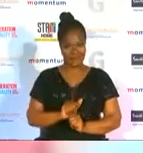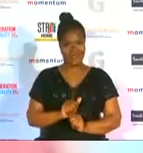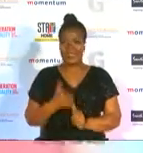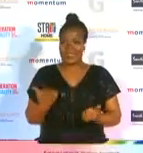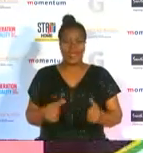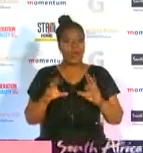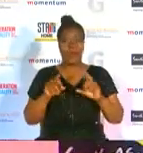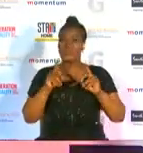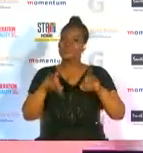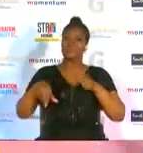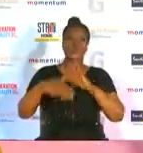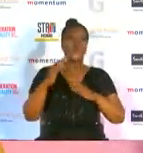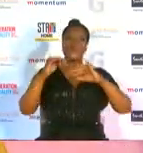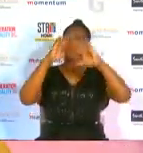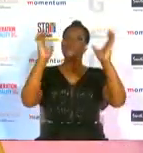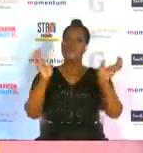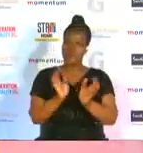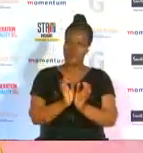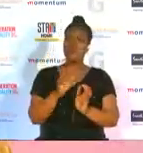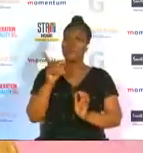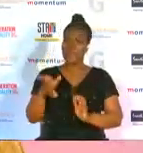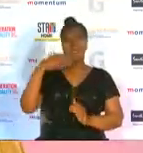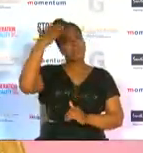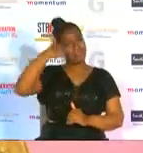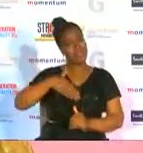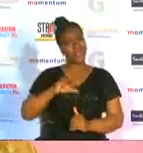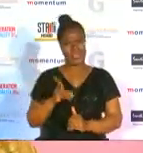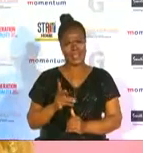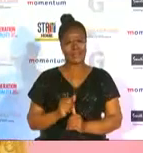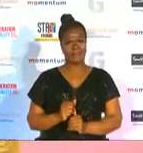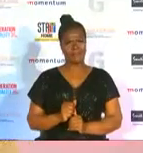global and to also go continental and you know by introducing the african